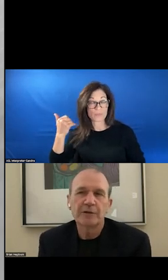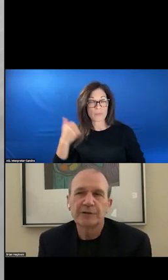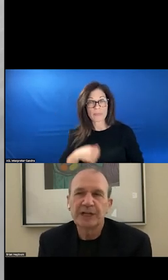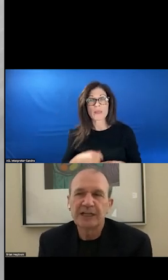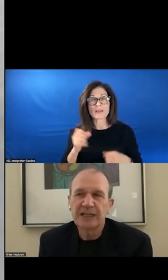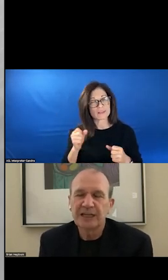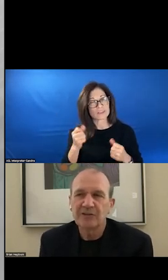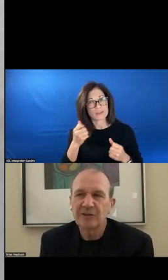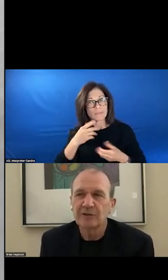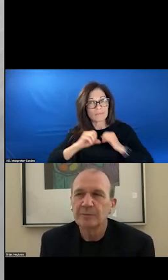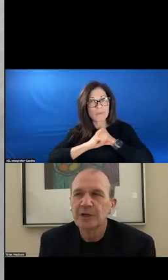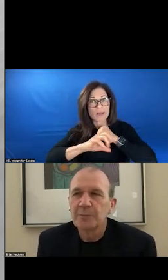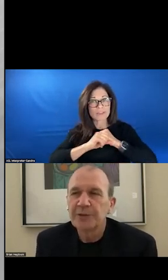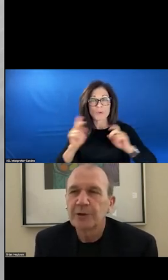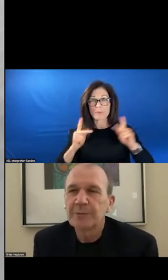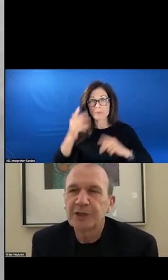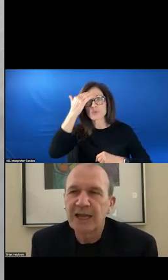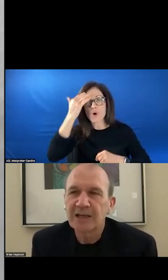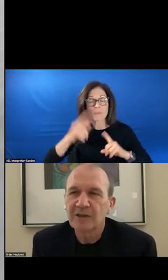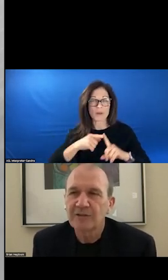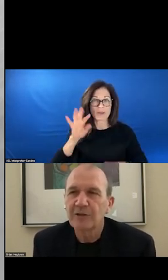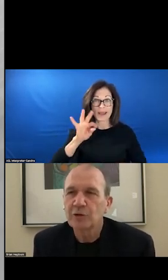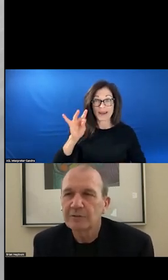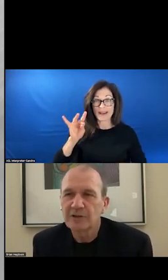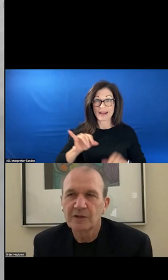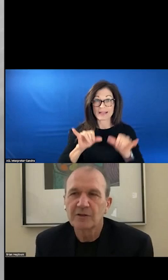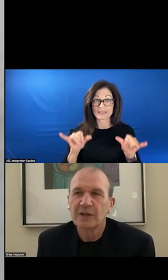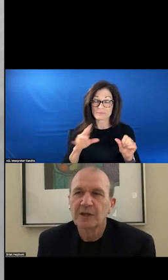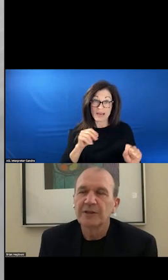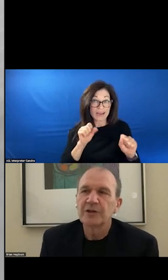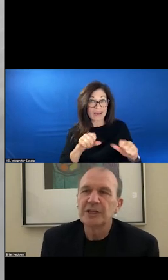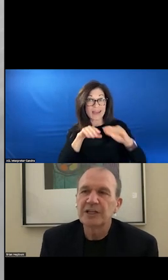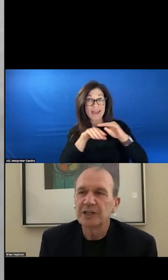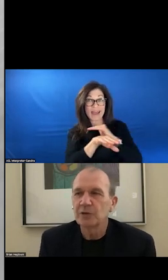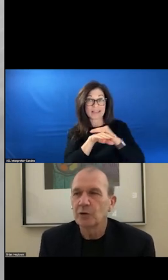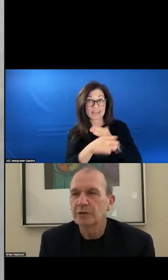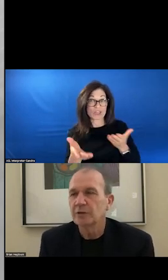OF THE 988 SYSTEM AND ABLE TO ACCESS THE SERVICES THAT ARE NEEDED